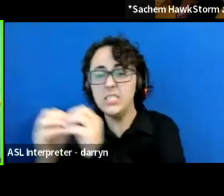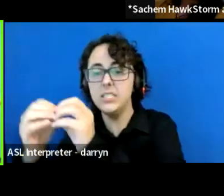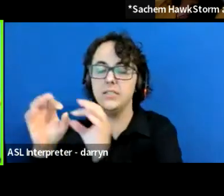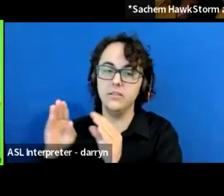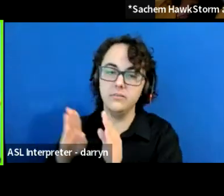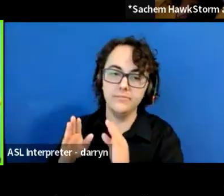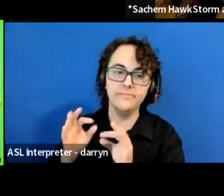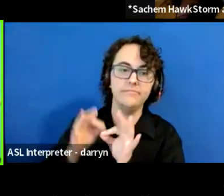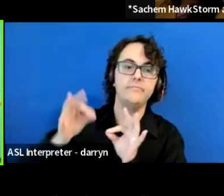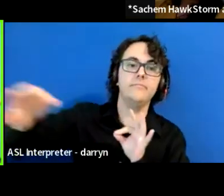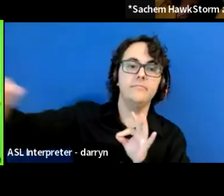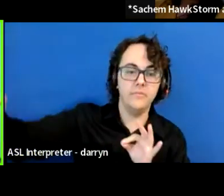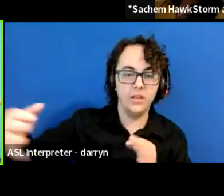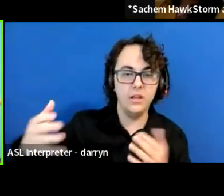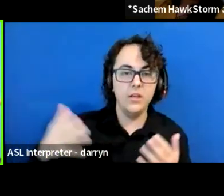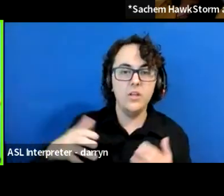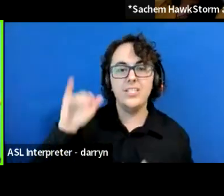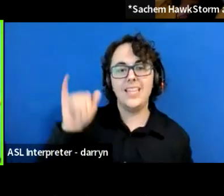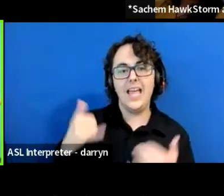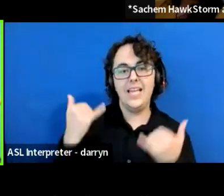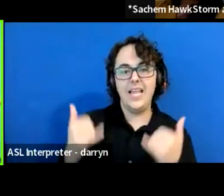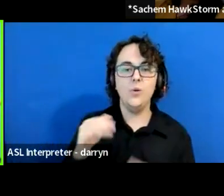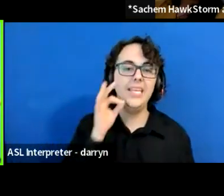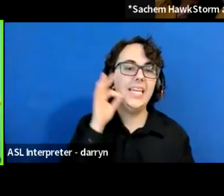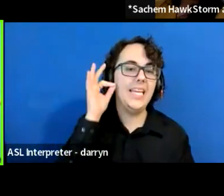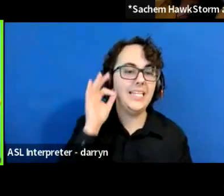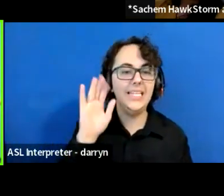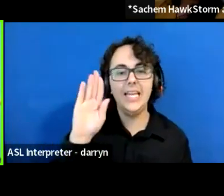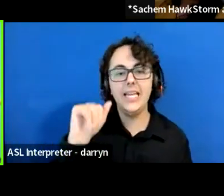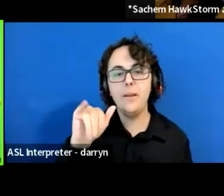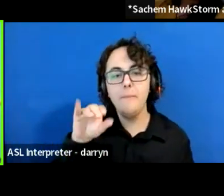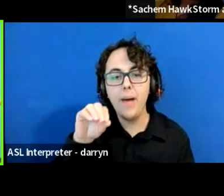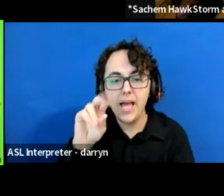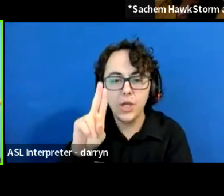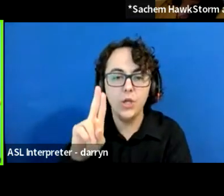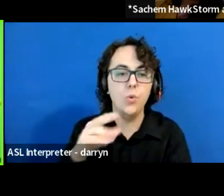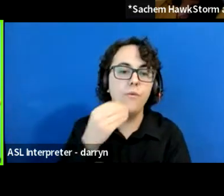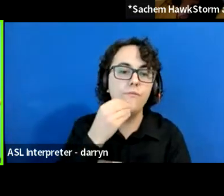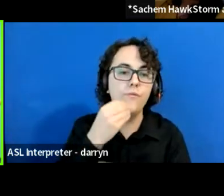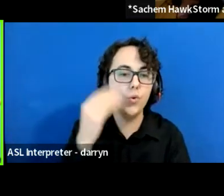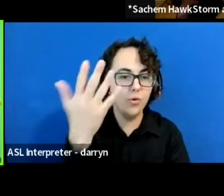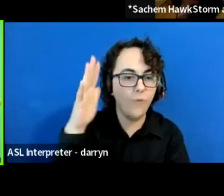is called the Indian Bayou Food Forest. And the idea around that is that,